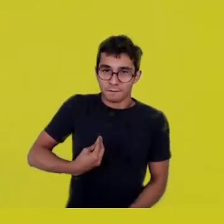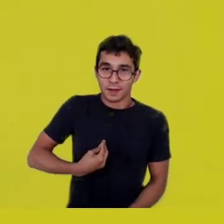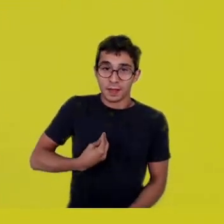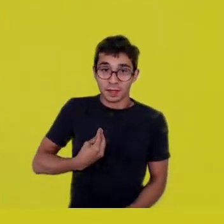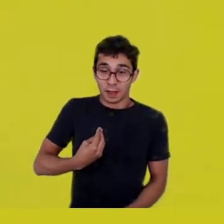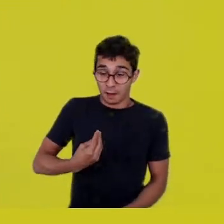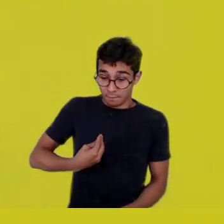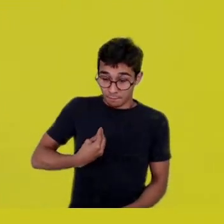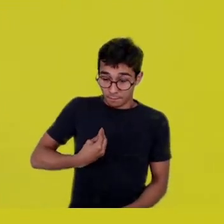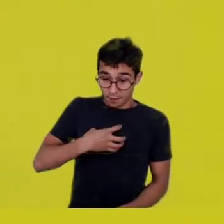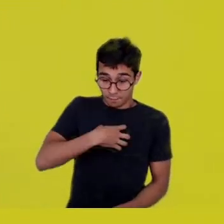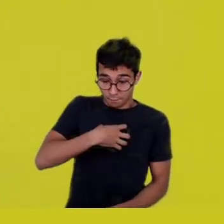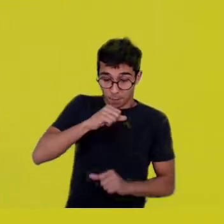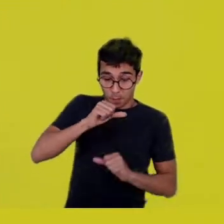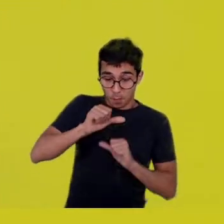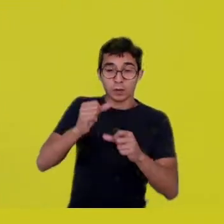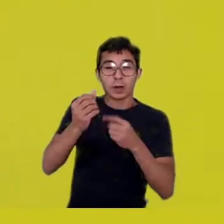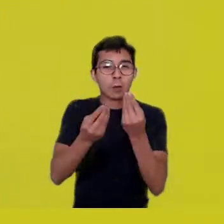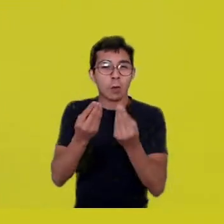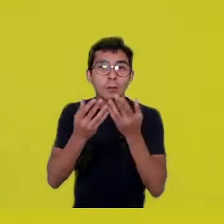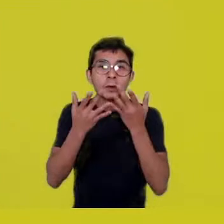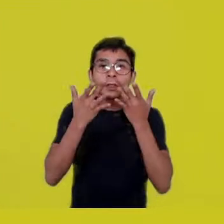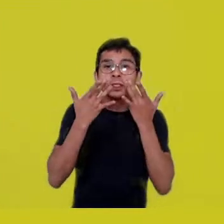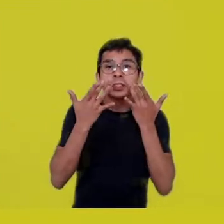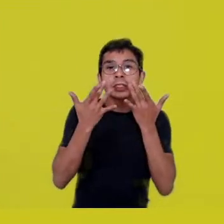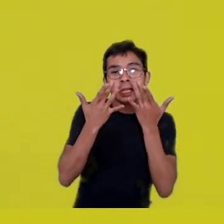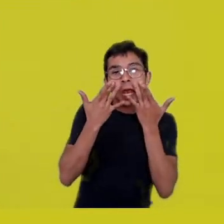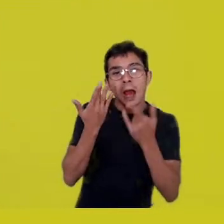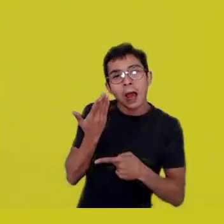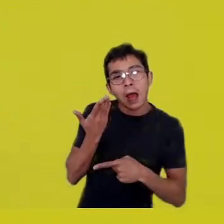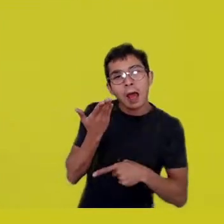Are there spaces for the new sociabilities?